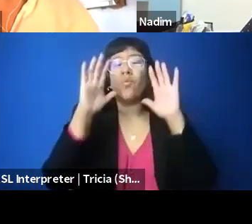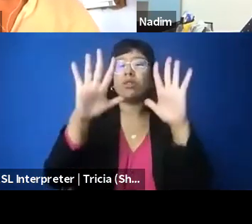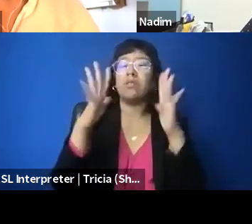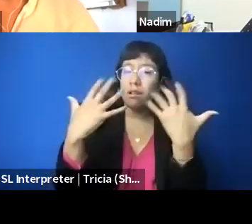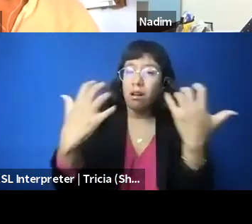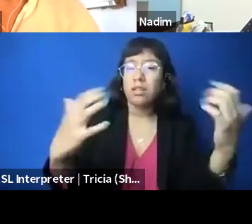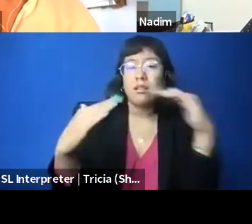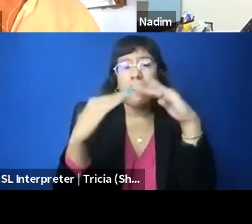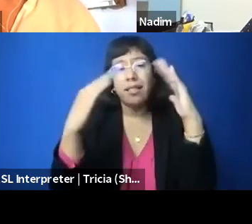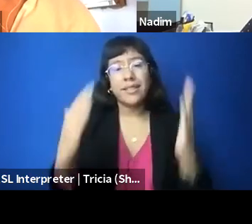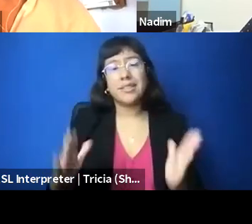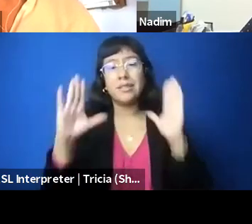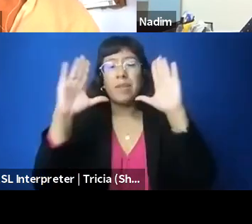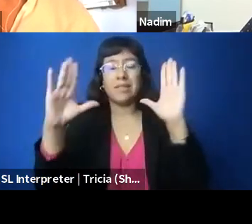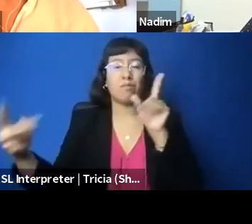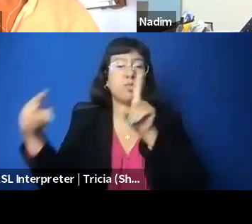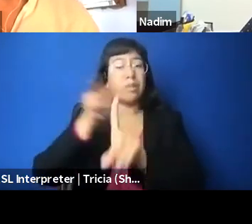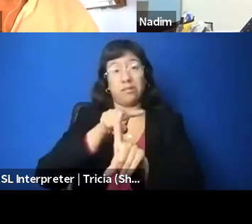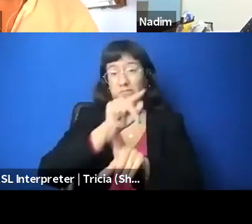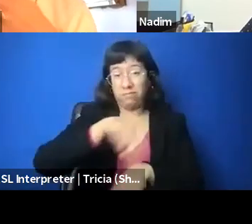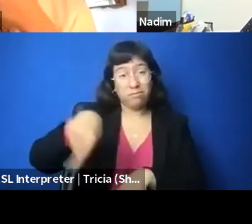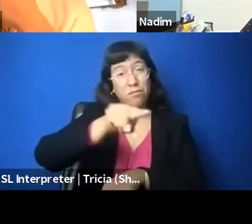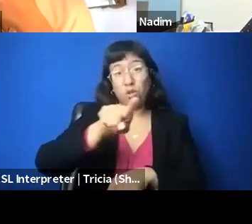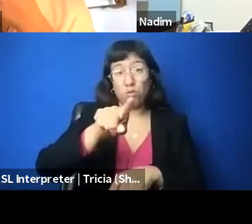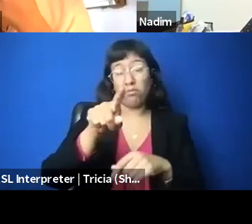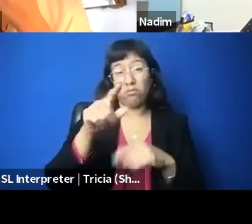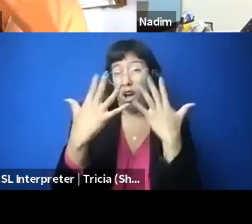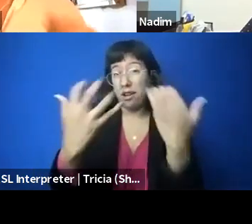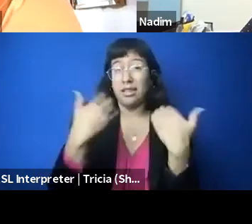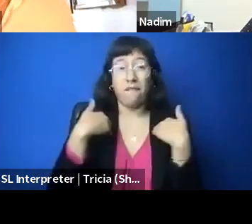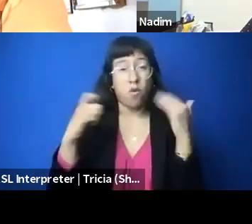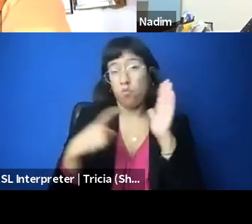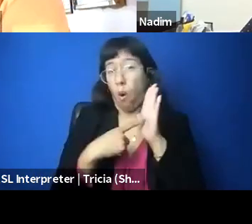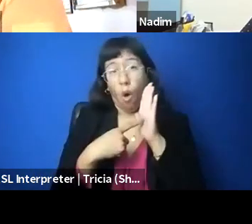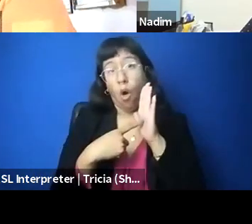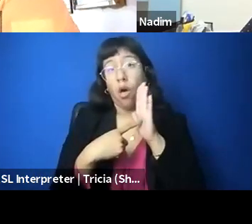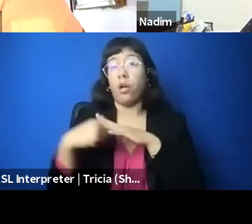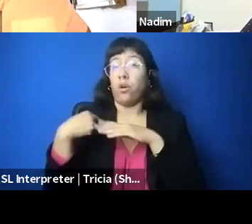I'll just say everyone, you have a role here. So, we can't tell you exactly, you know, what your role is,